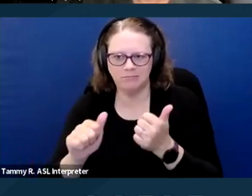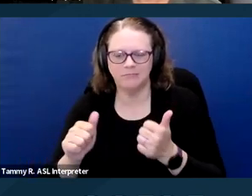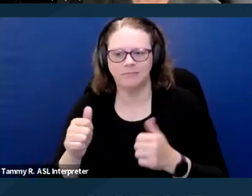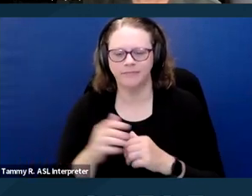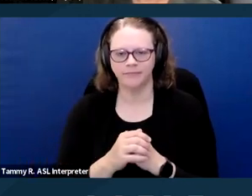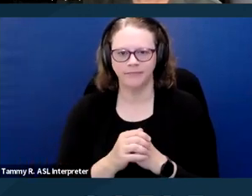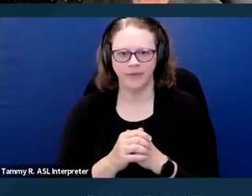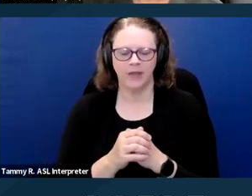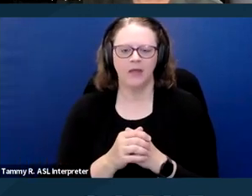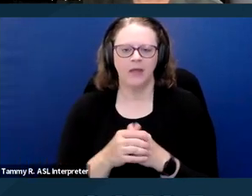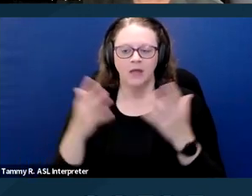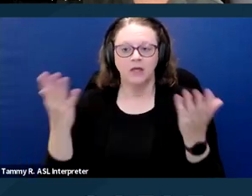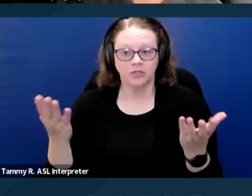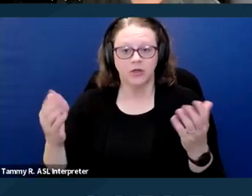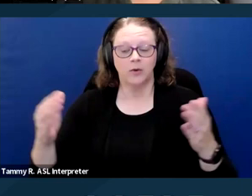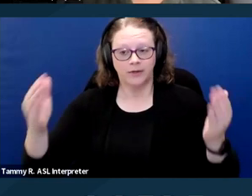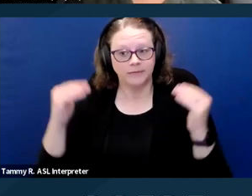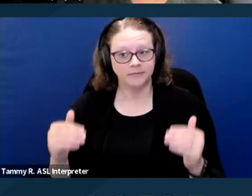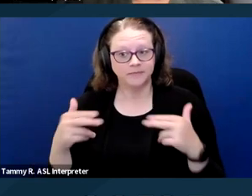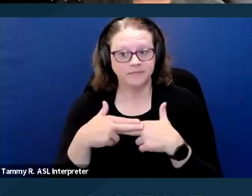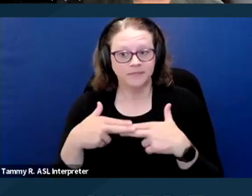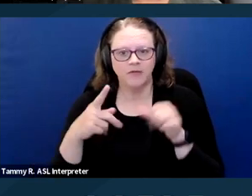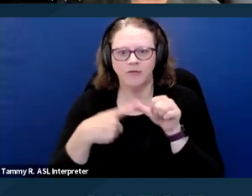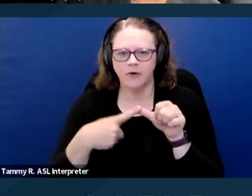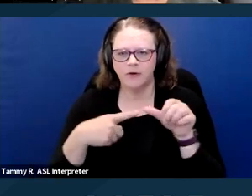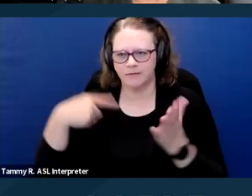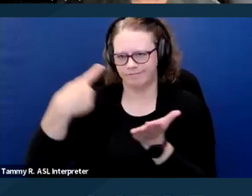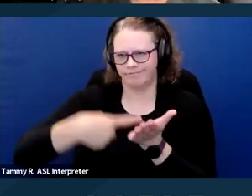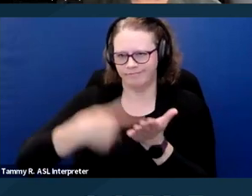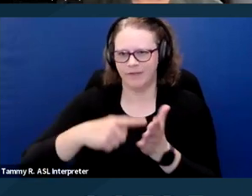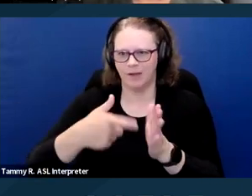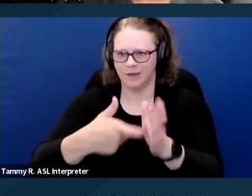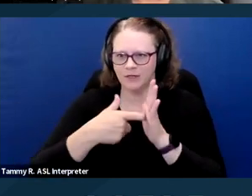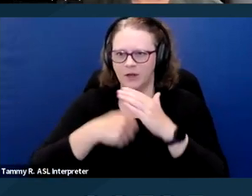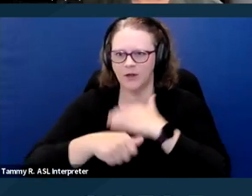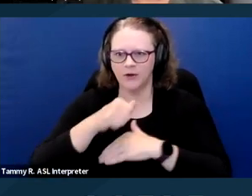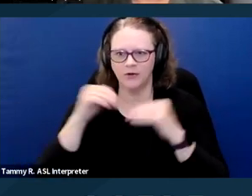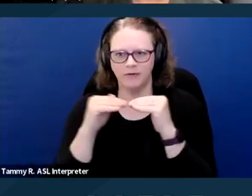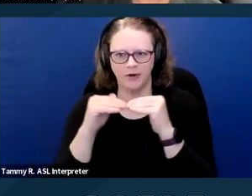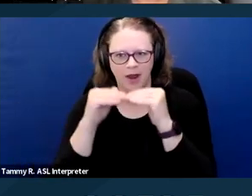So first, discussing a little bit the obligations under the Fair Housing Act, which is a federal law